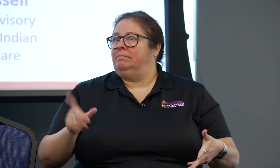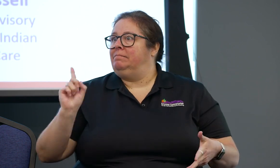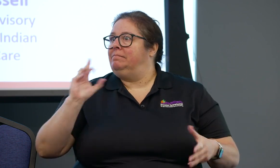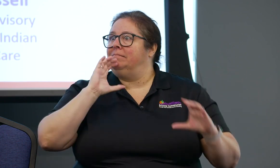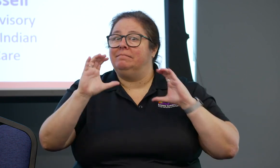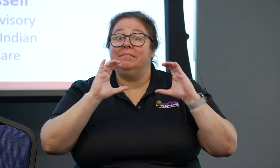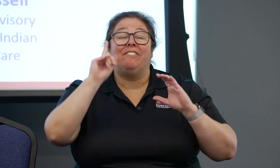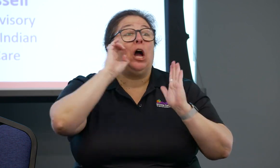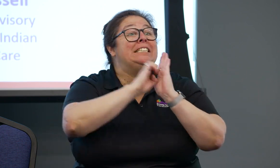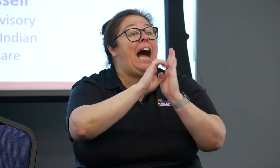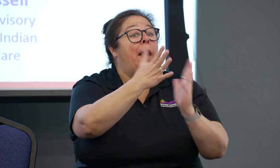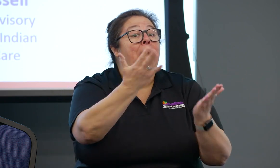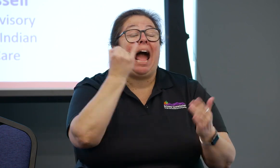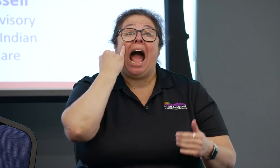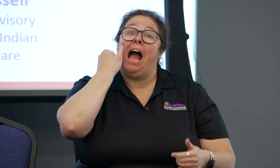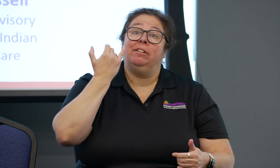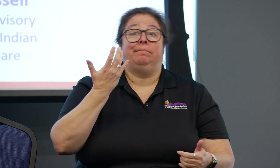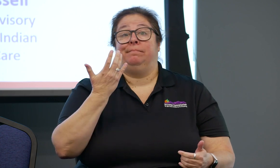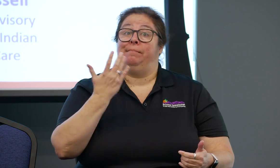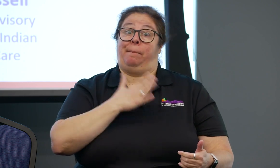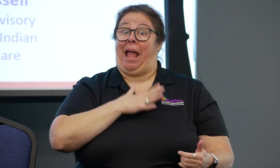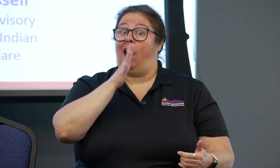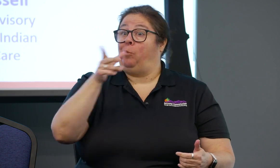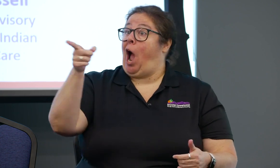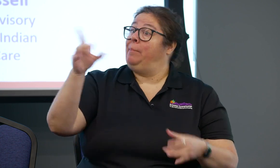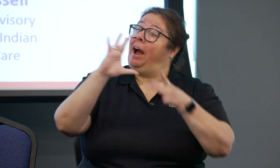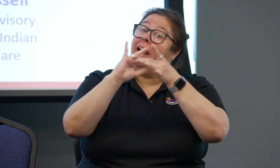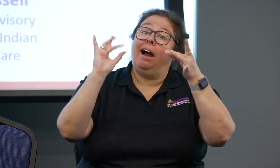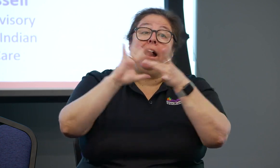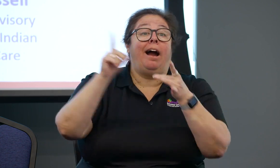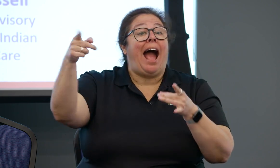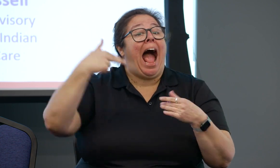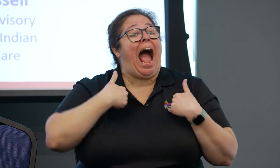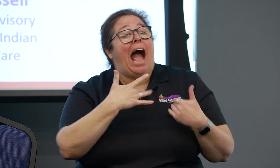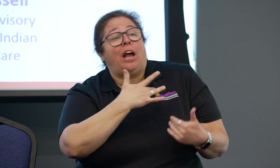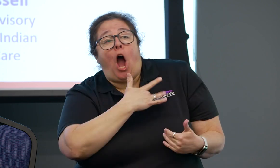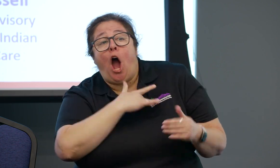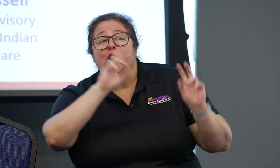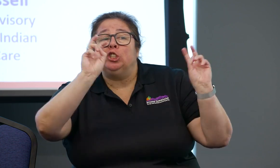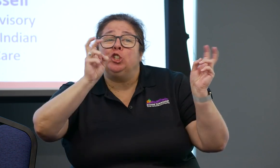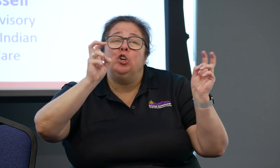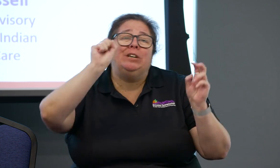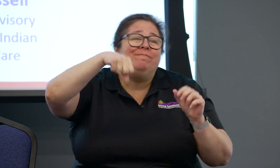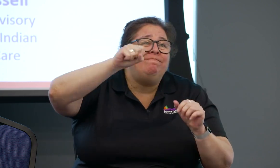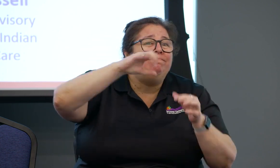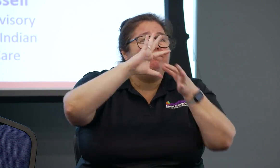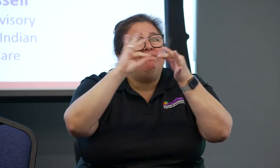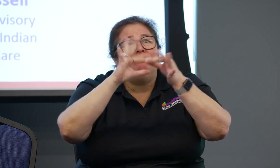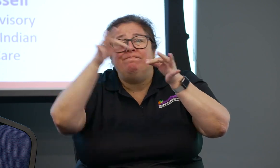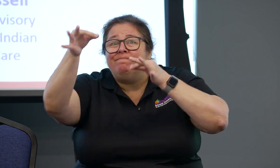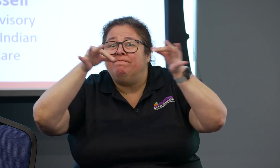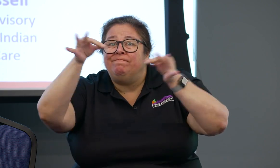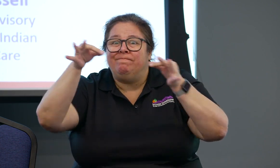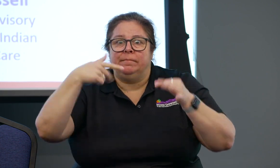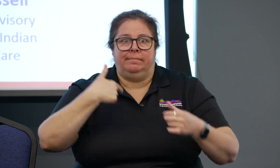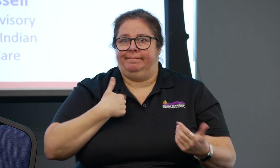which means most Deaf people are go through life with some pretty severe language deprivation,